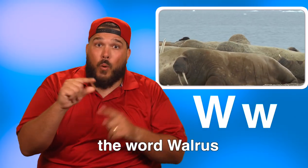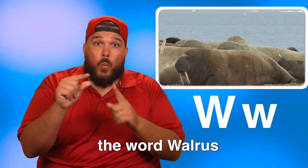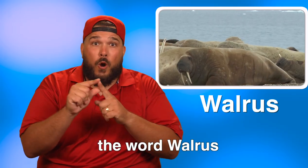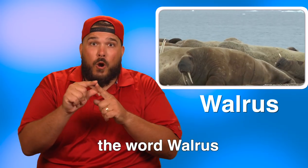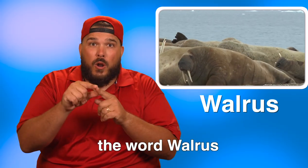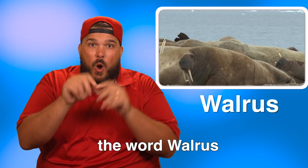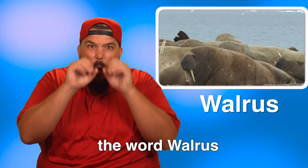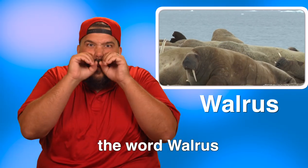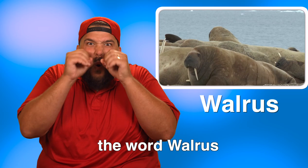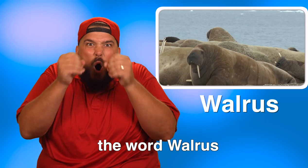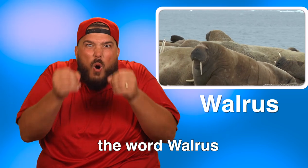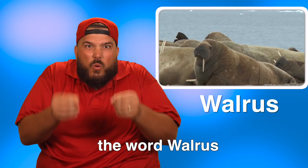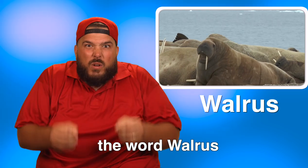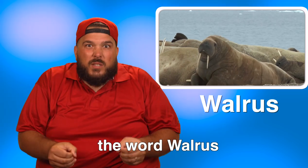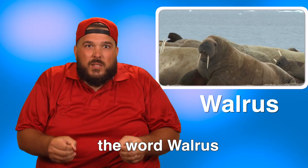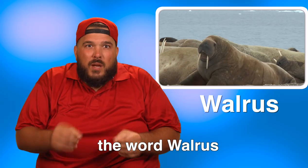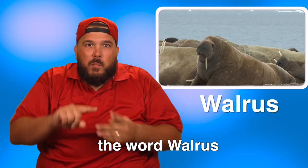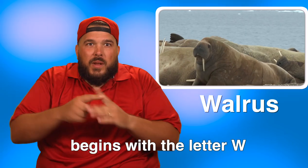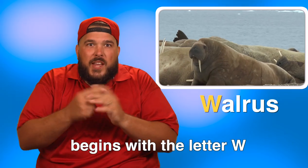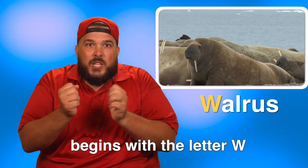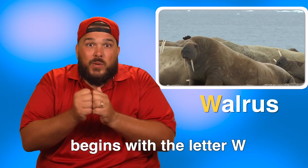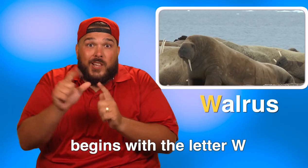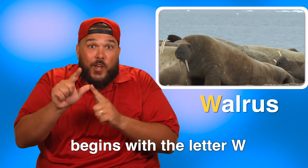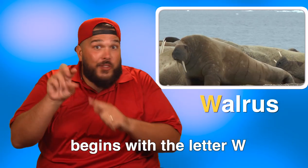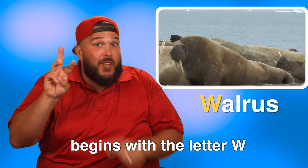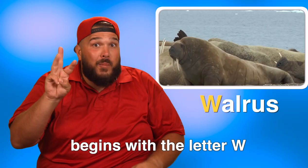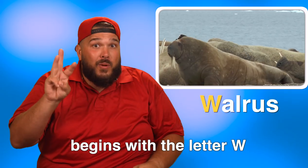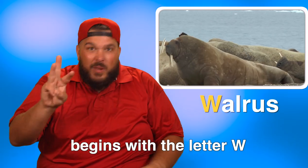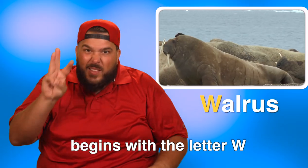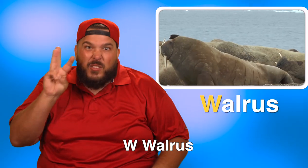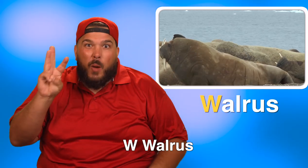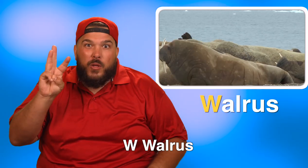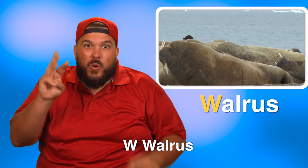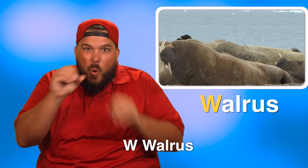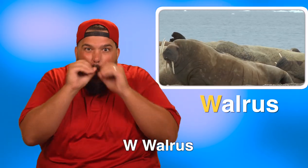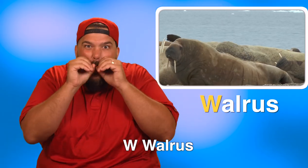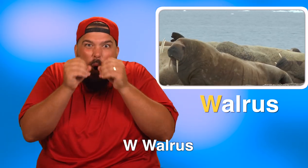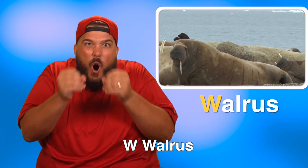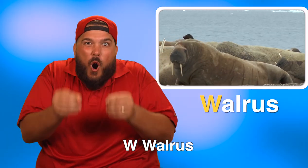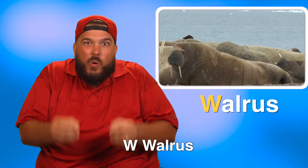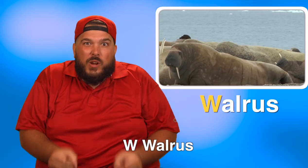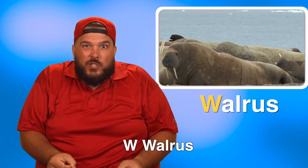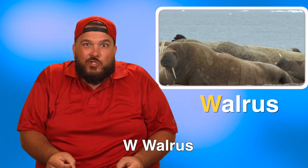The word walrus begins with the letter W. W, walrus.